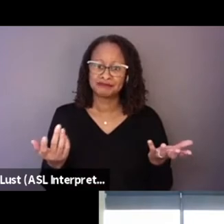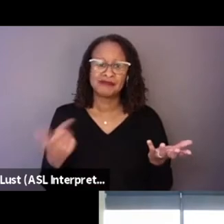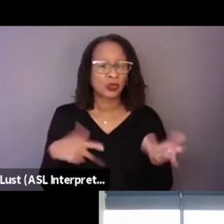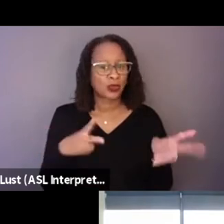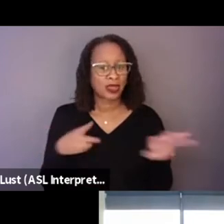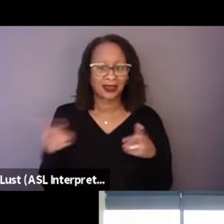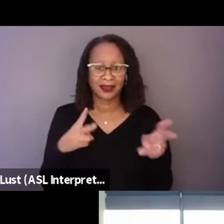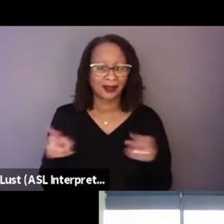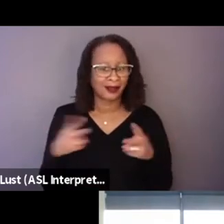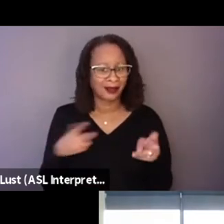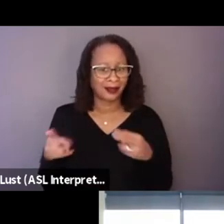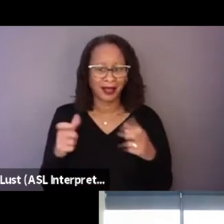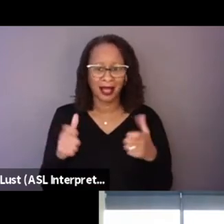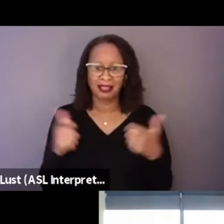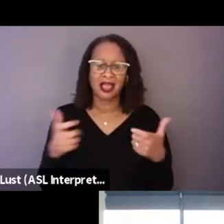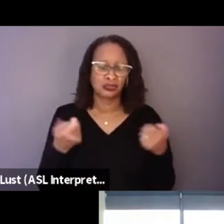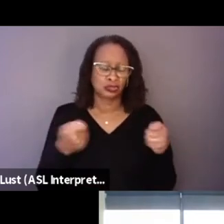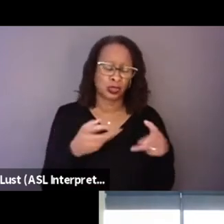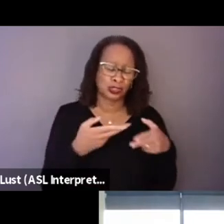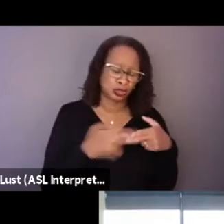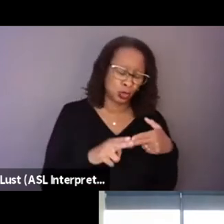You know, we tried shorter versions, longer versions.